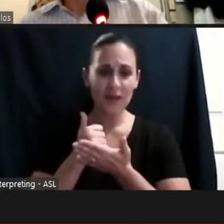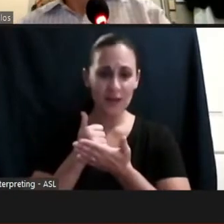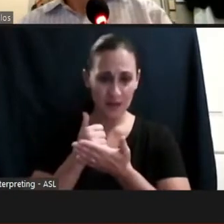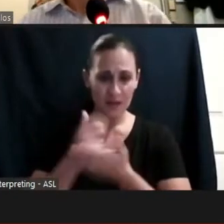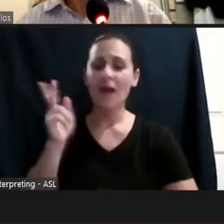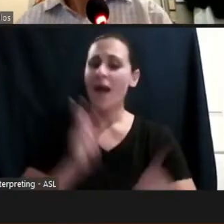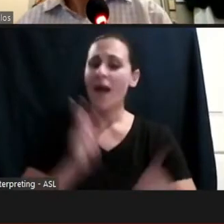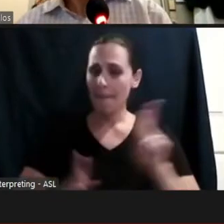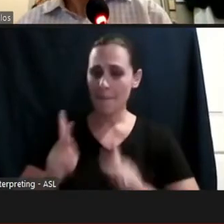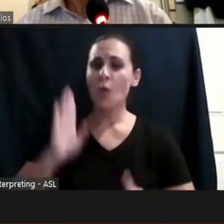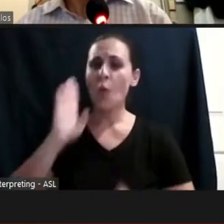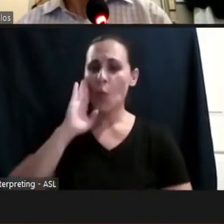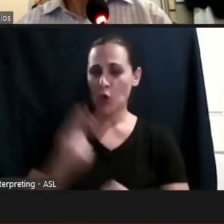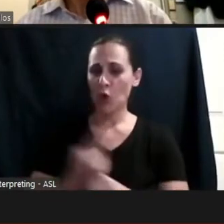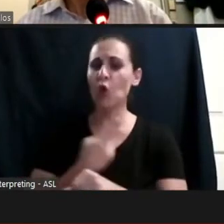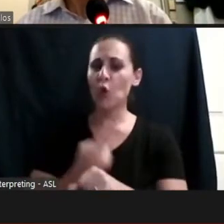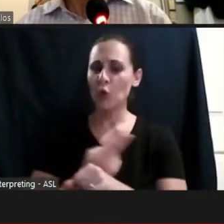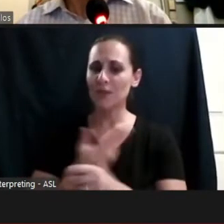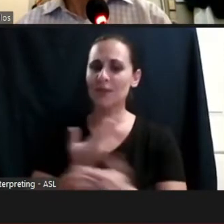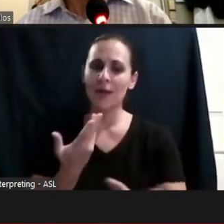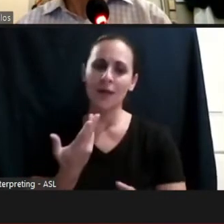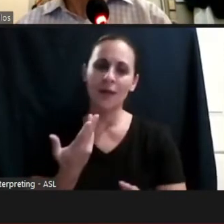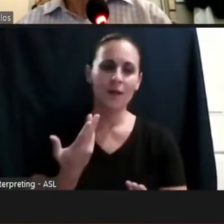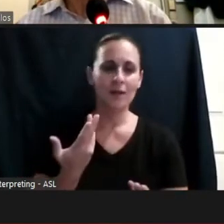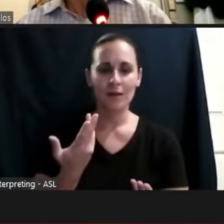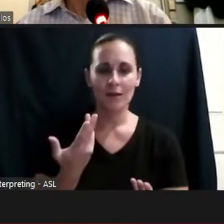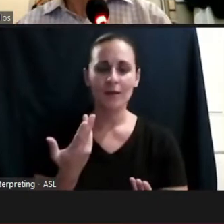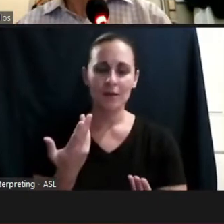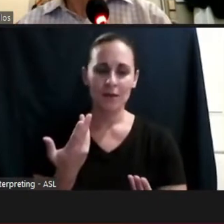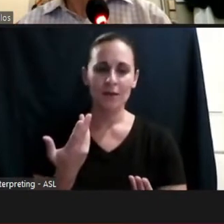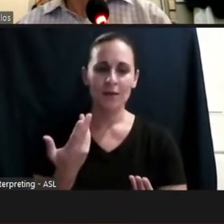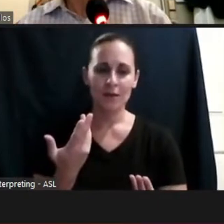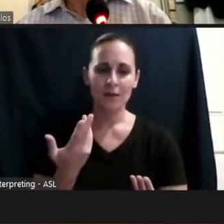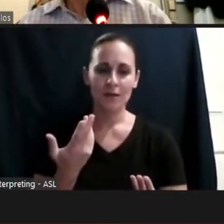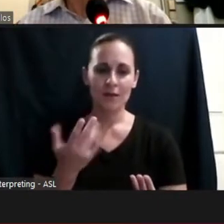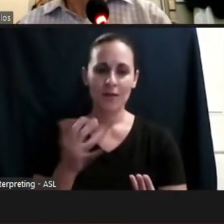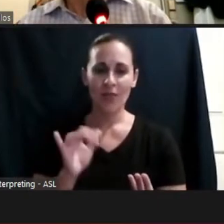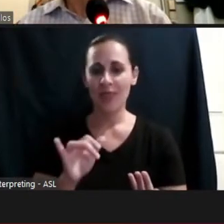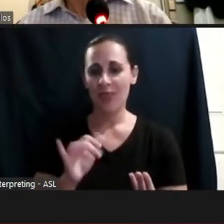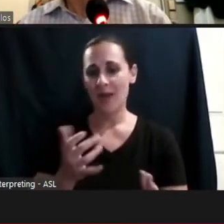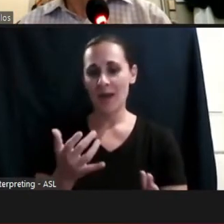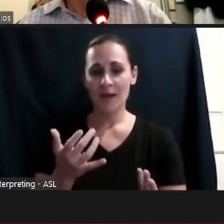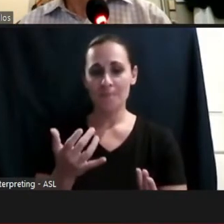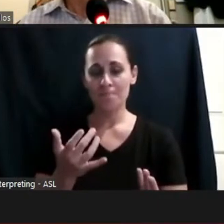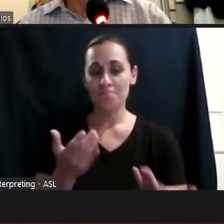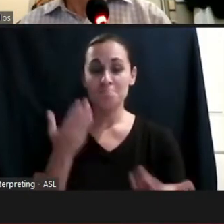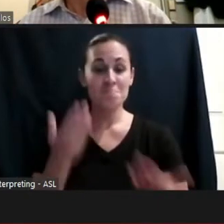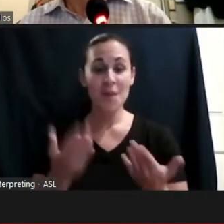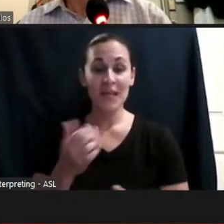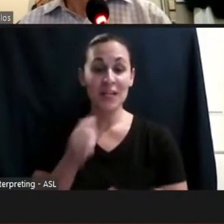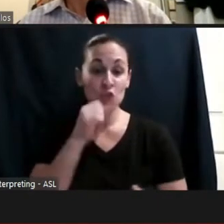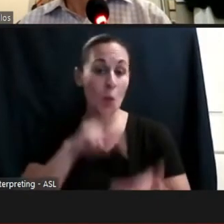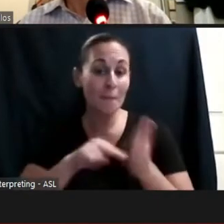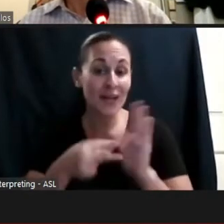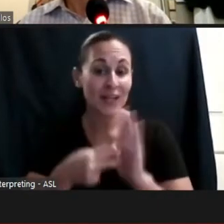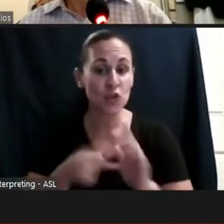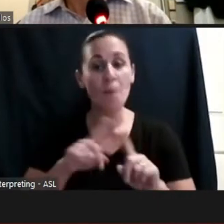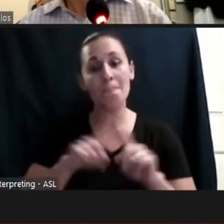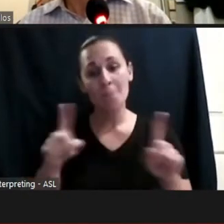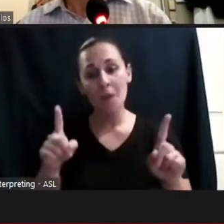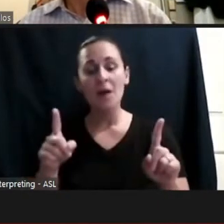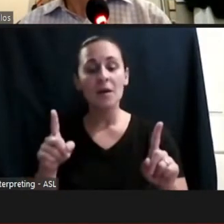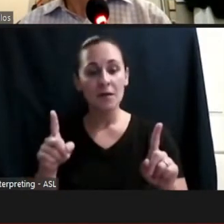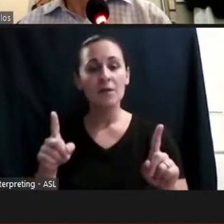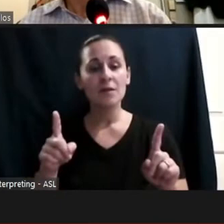that as a means of -- whether intentionally or unintentionally – seeing me with more of a biased